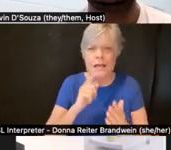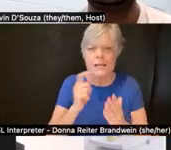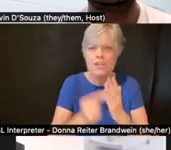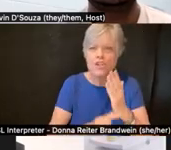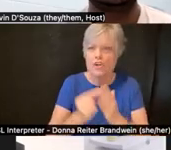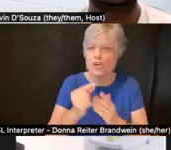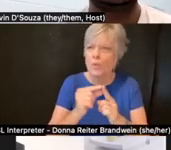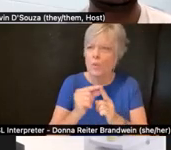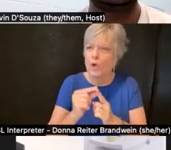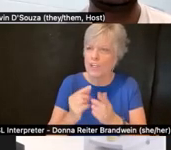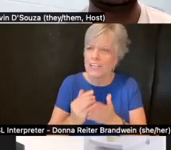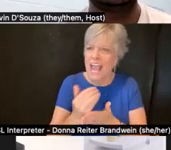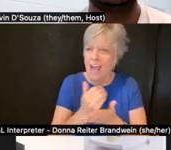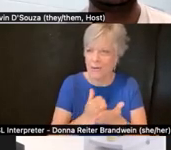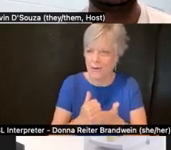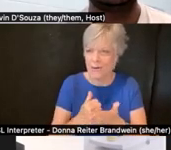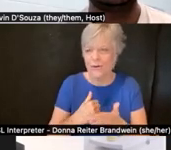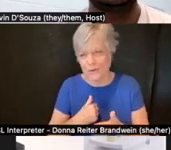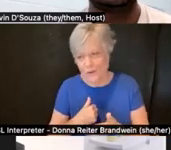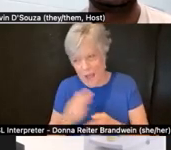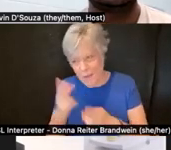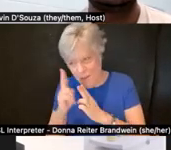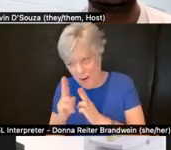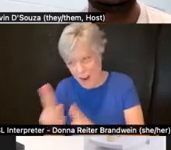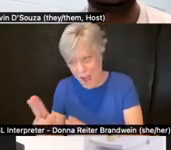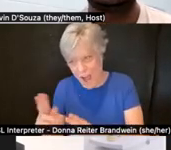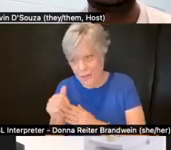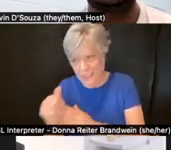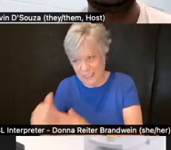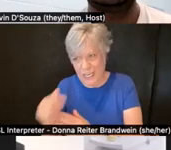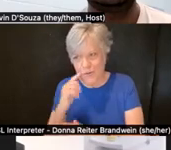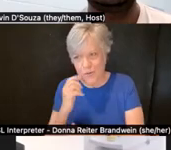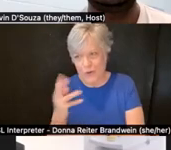which as I mentioned I'm very honored to now be leading for a few years.